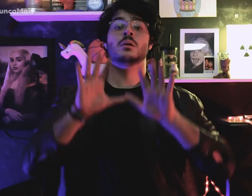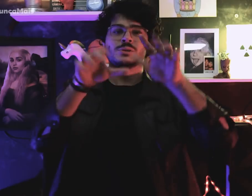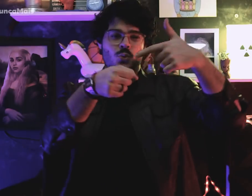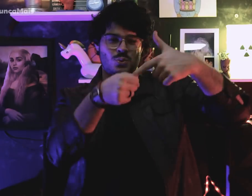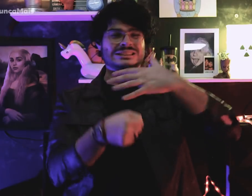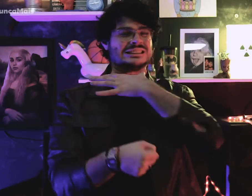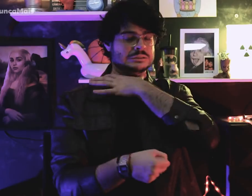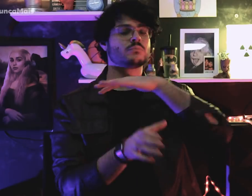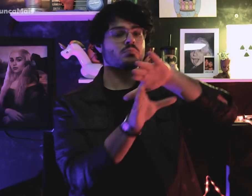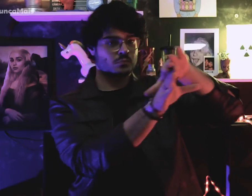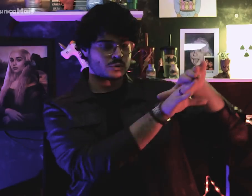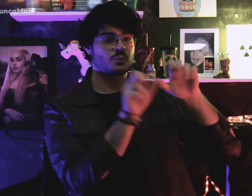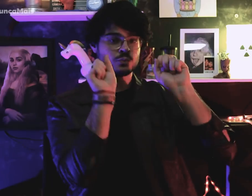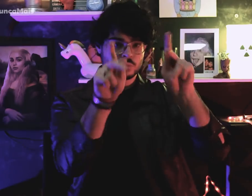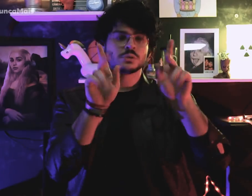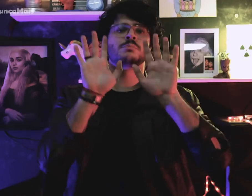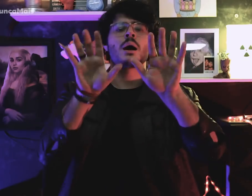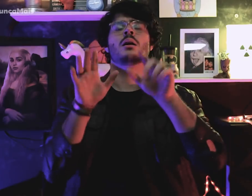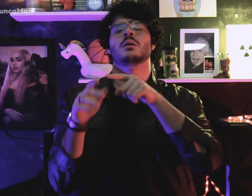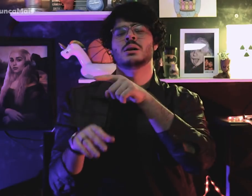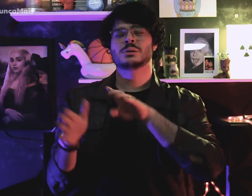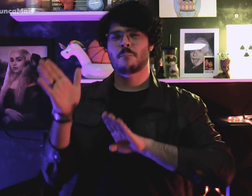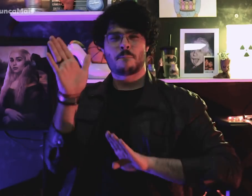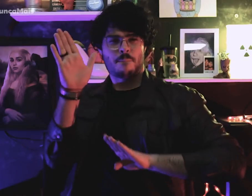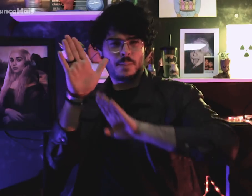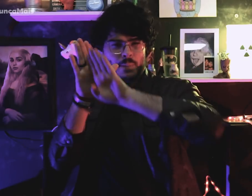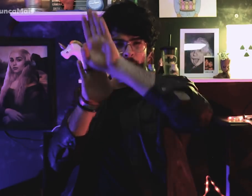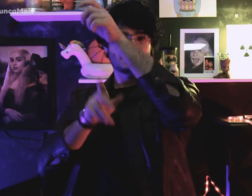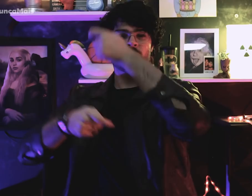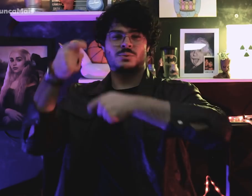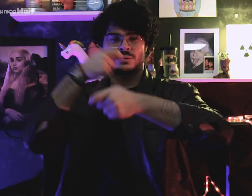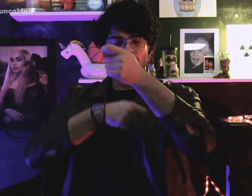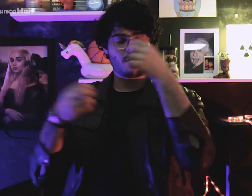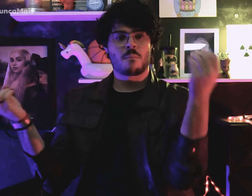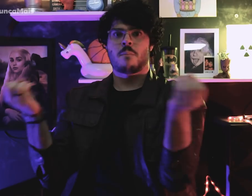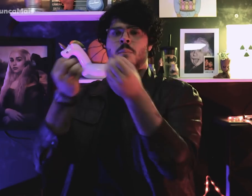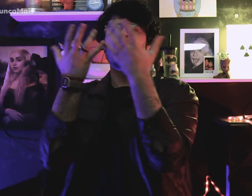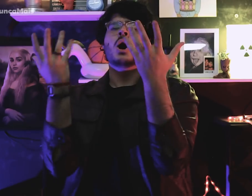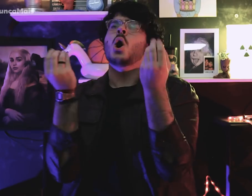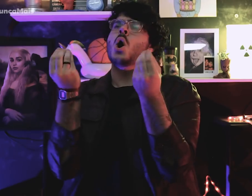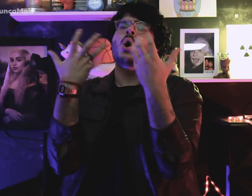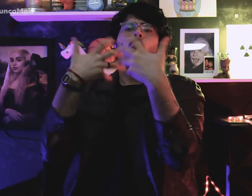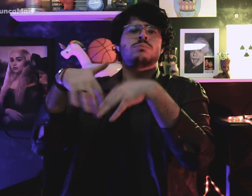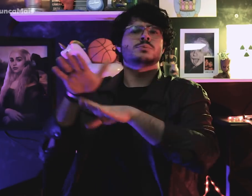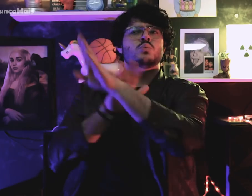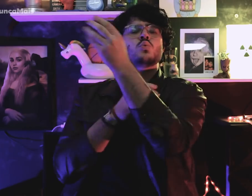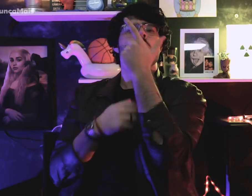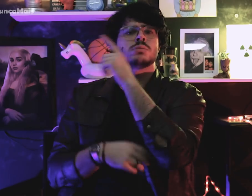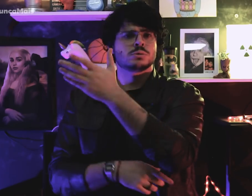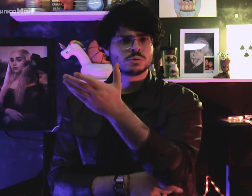Essa grande crise de petróleo resultou no fim do Milagre Econômico.